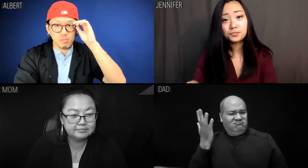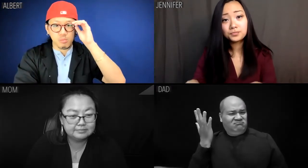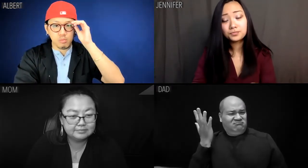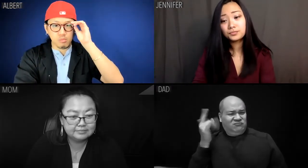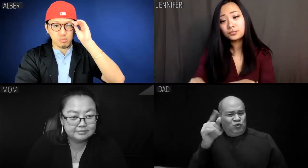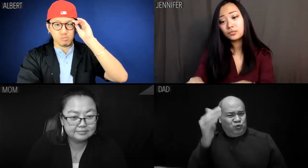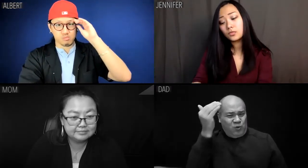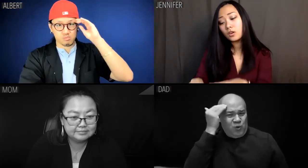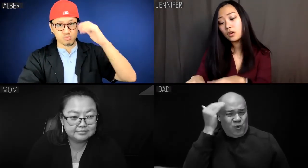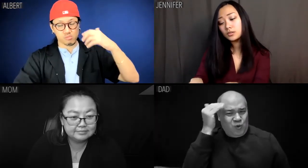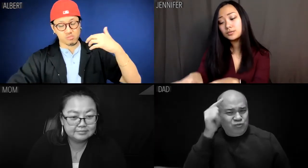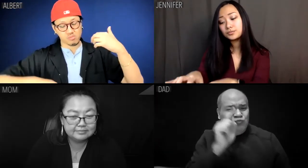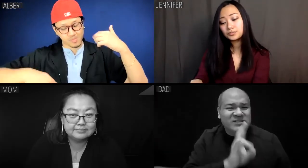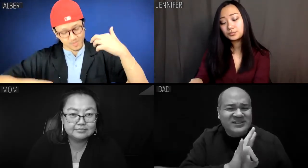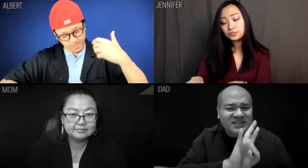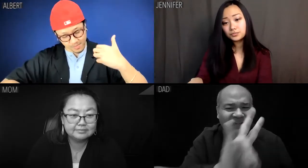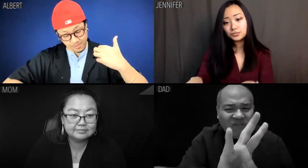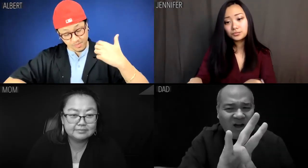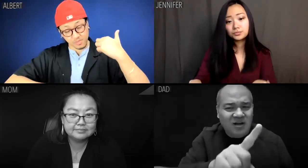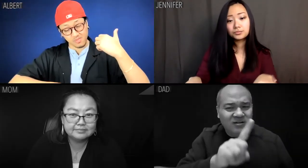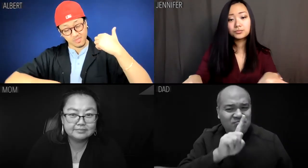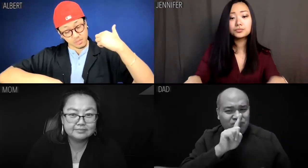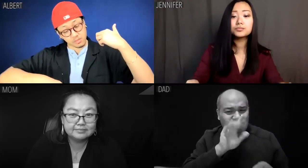Dad: How would you know? You're seven.